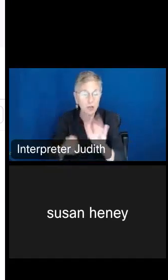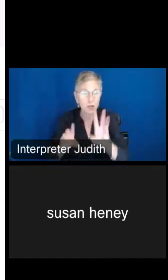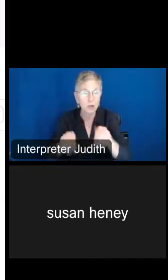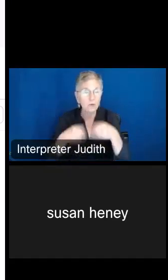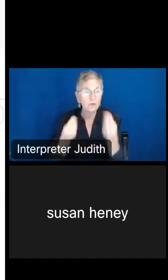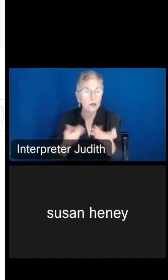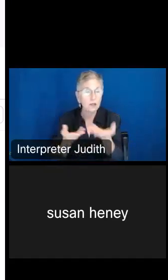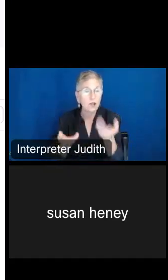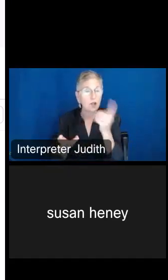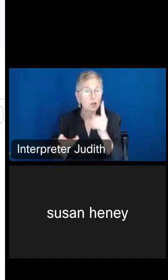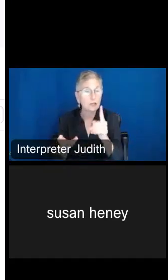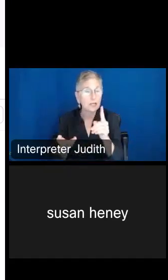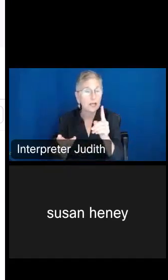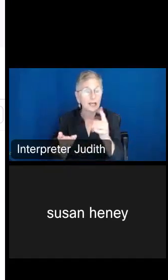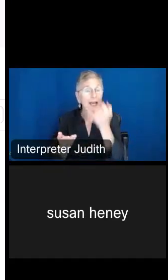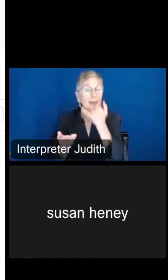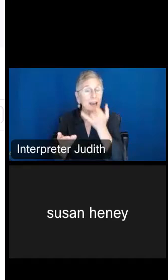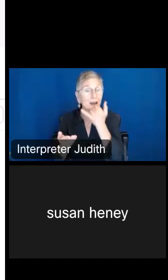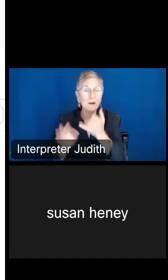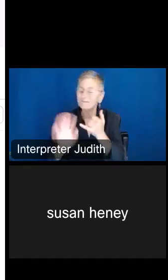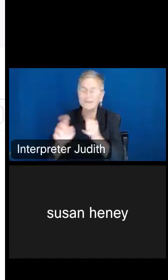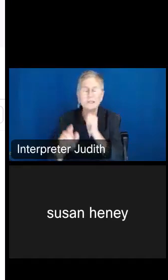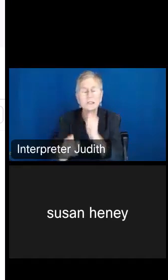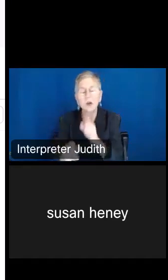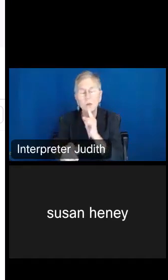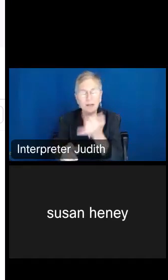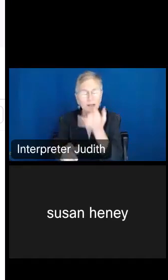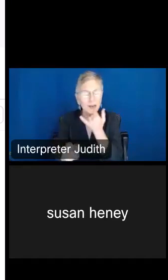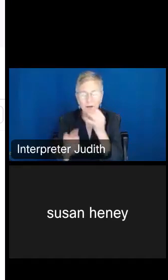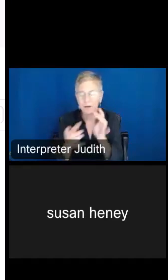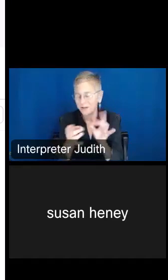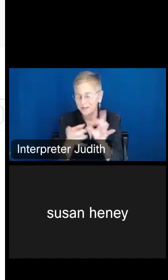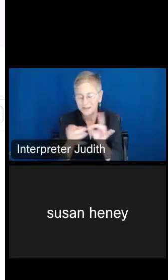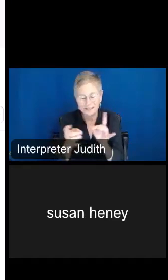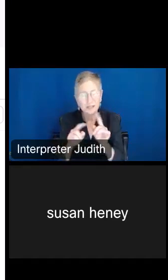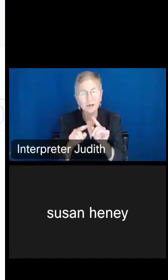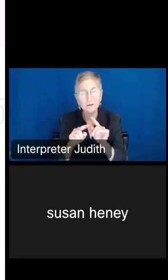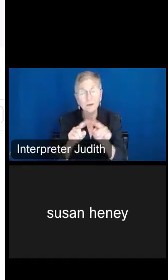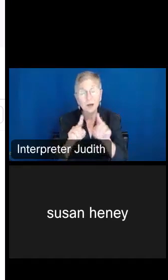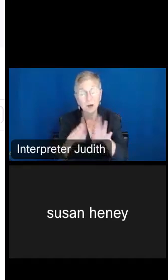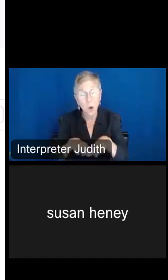like an error message, but it really is not. You can still open the table at the bottom